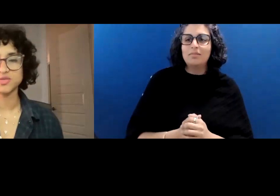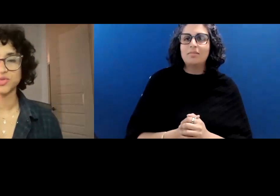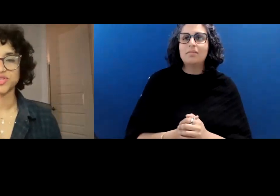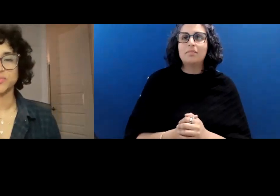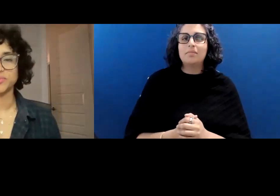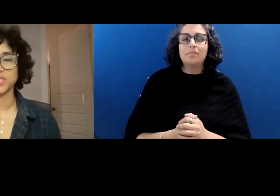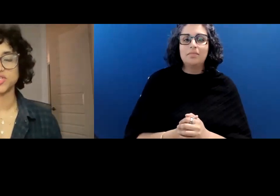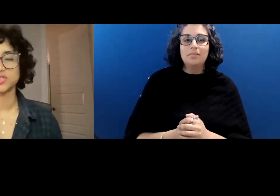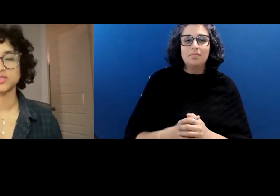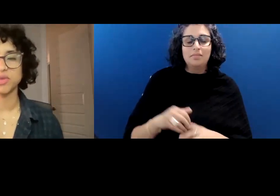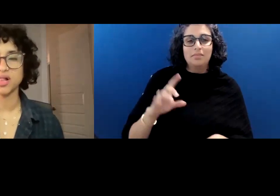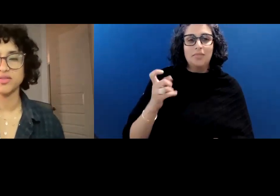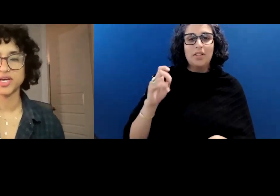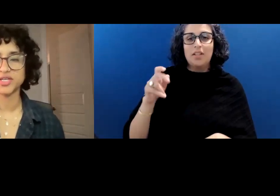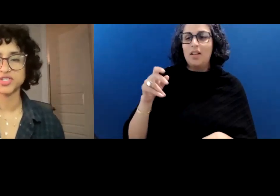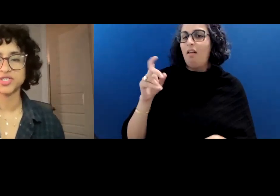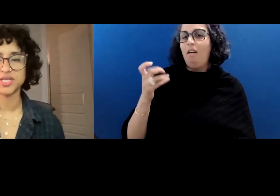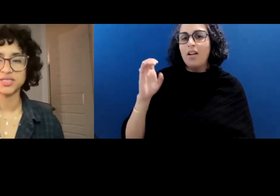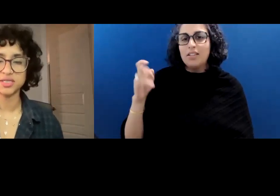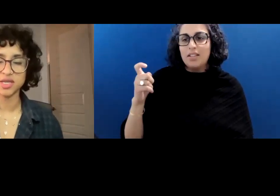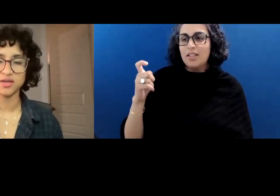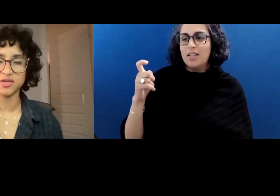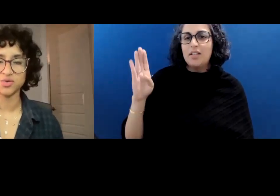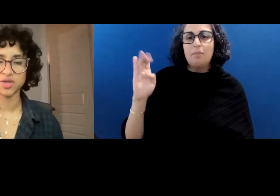Cox's Bazaar Beach, Bangladesh, 1983.